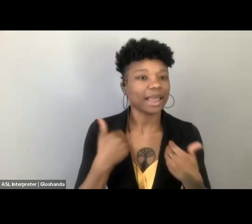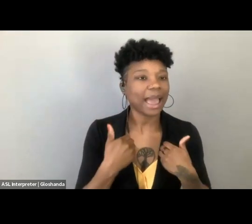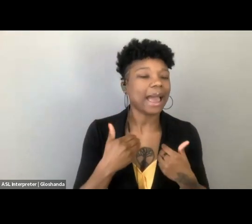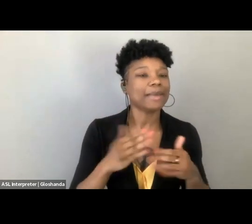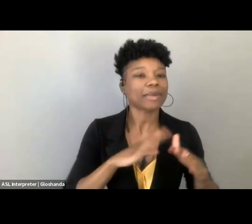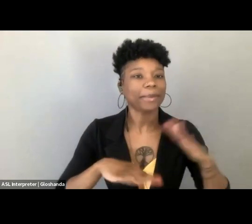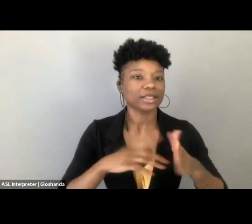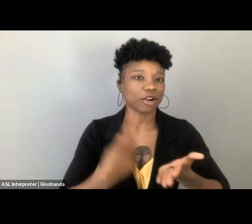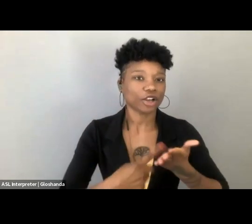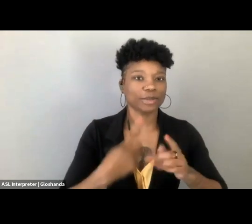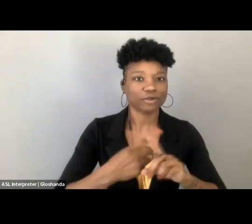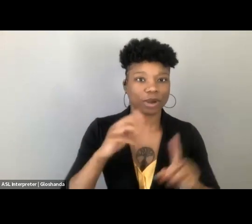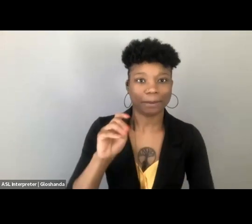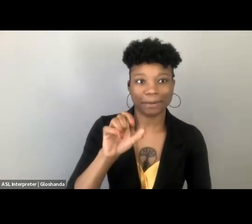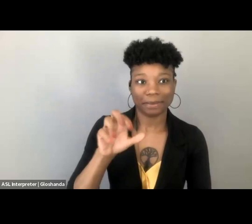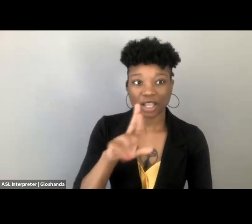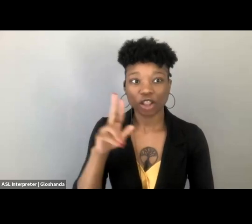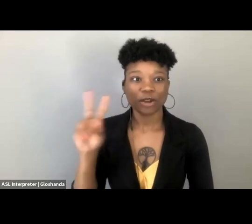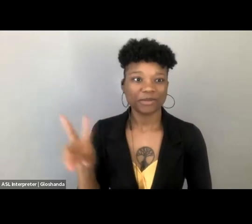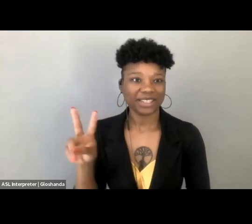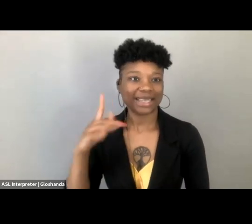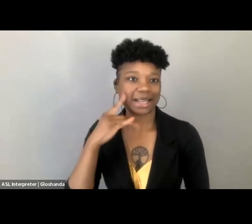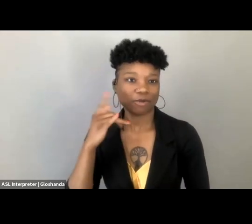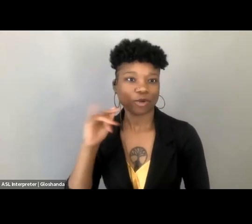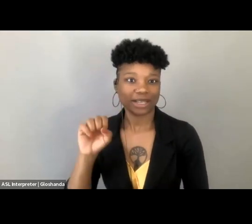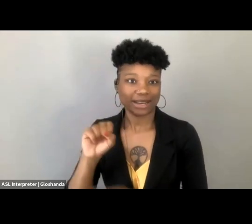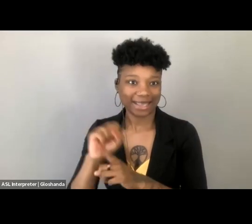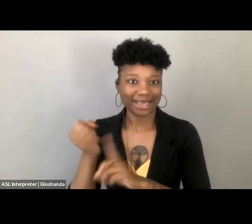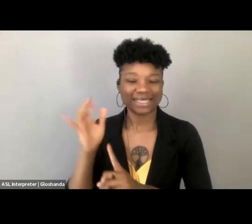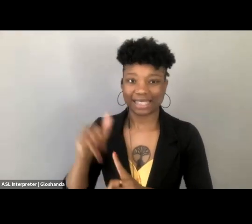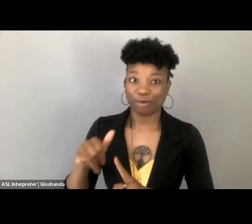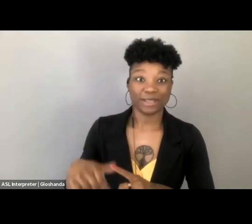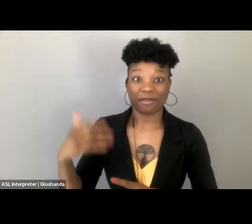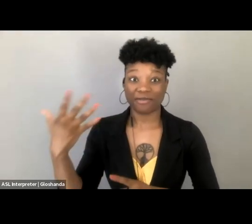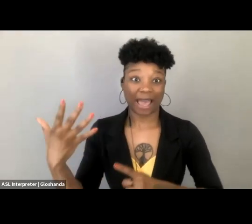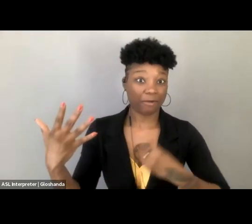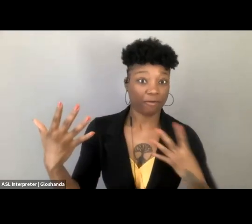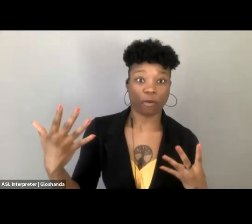in the Miller v. California case, that turned into a five-four split, and that's as close as we've ever come, right?